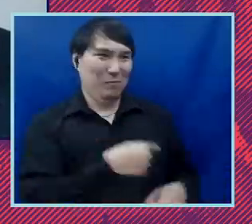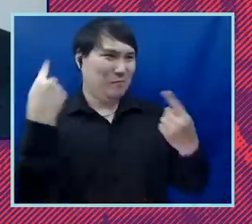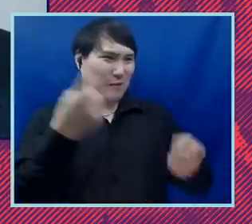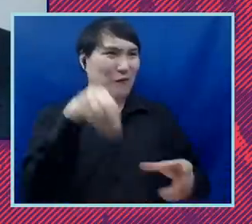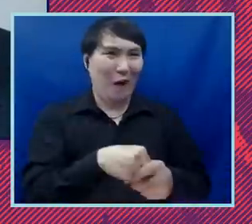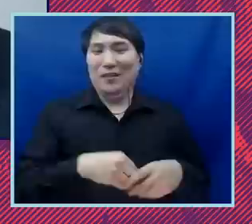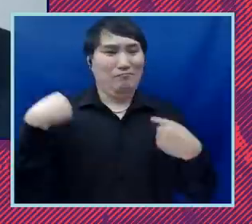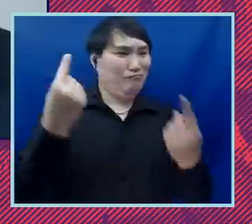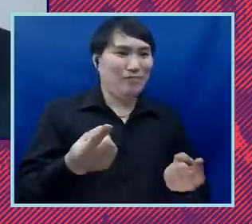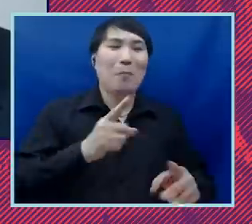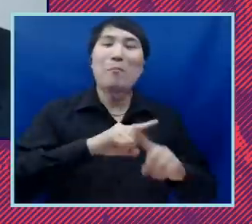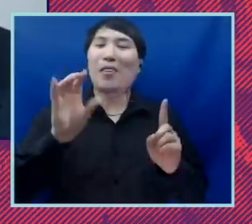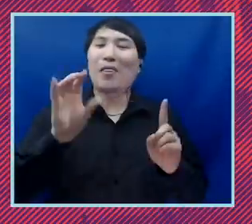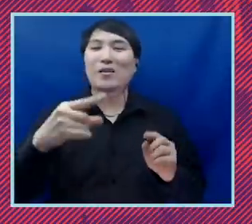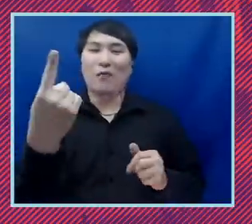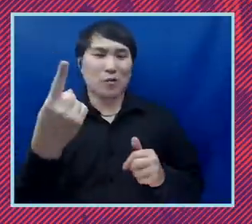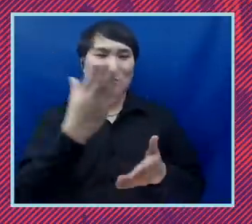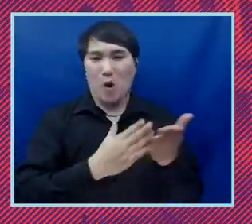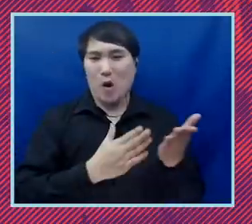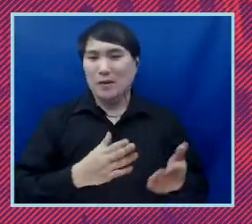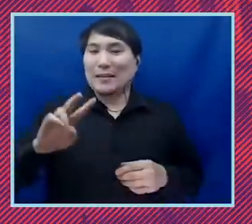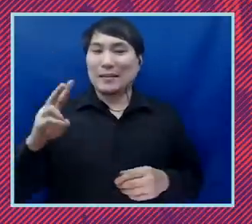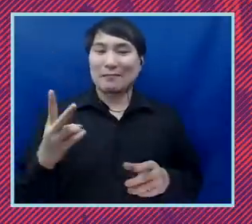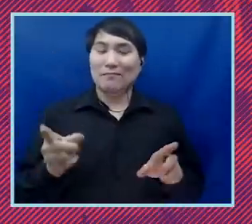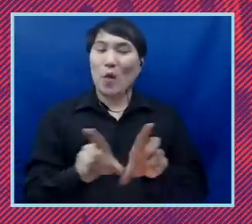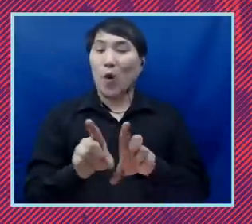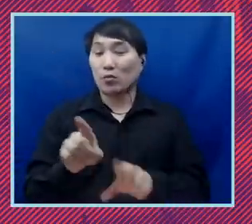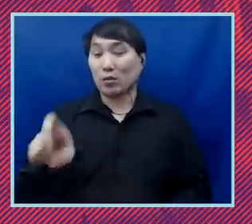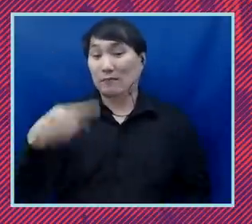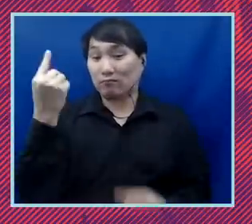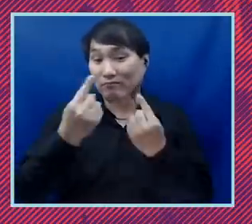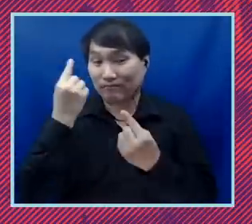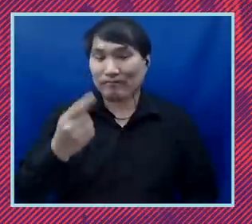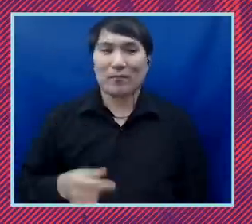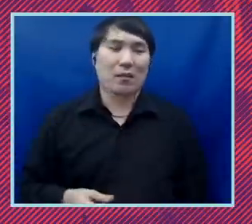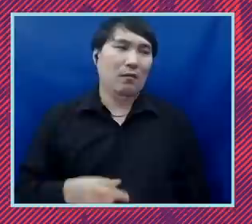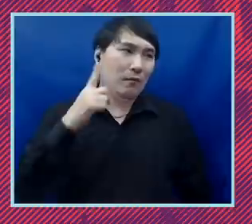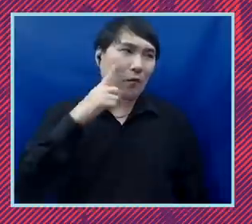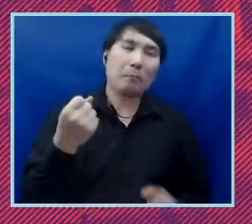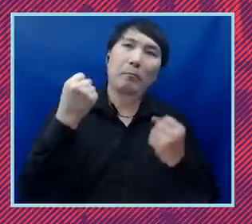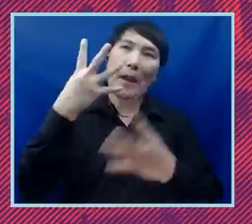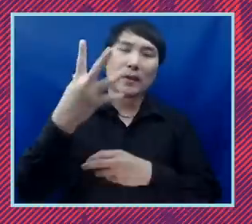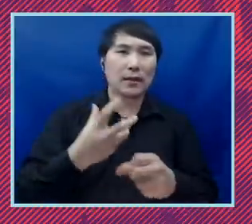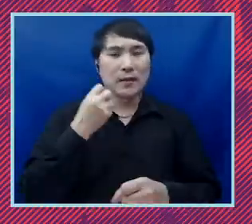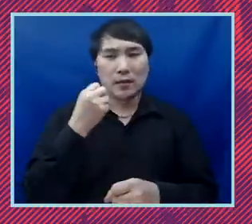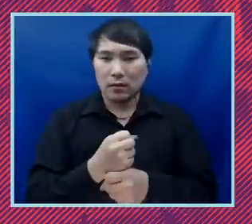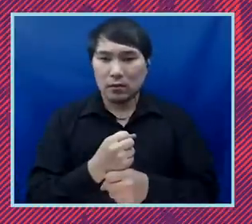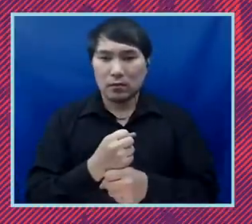that's been taken thus far. We also lived through years of construction of an odious border wall